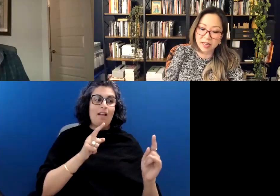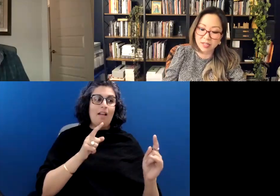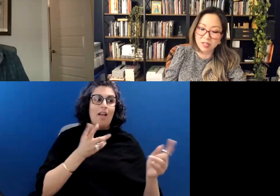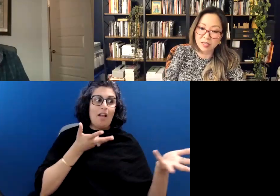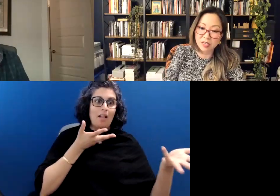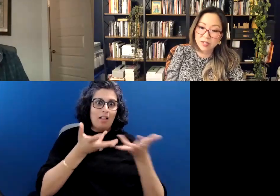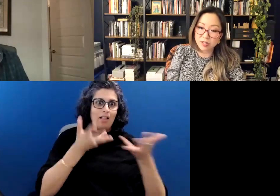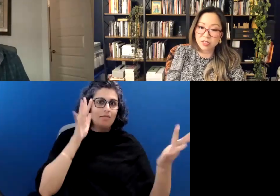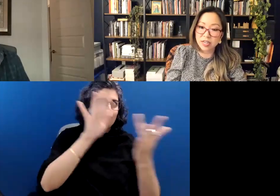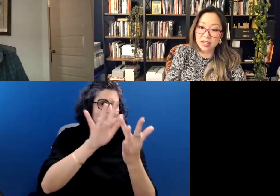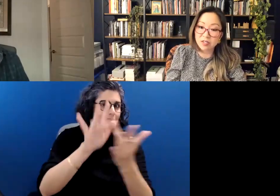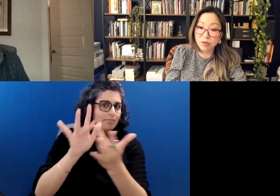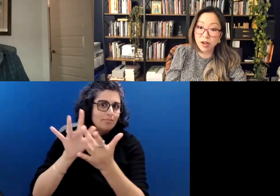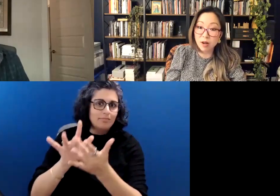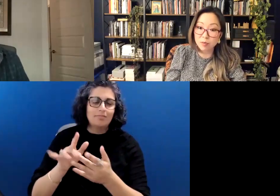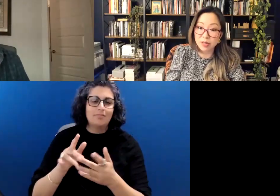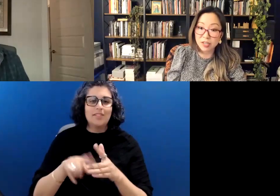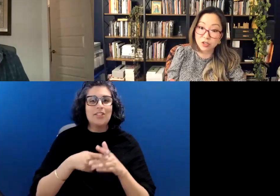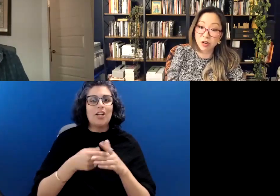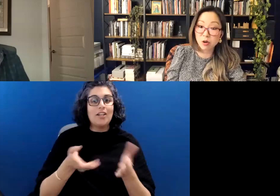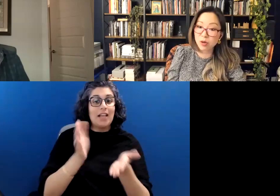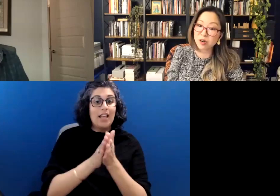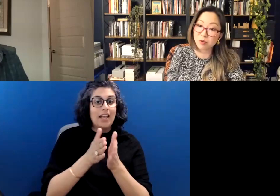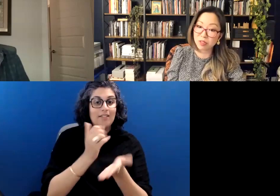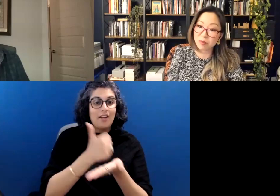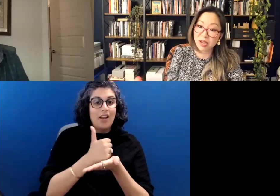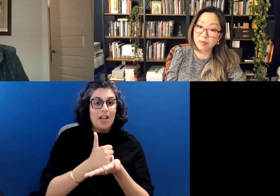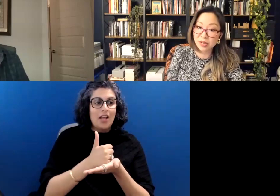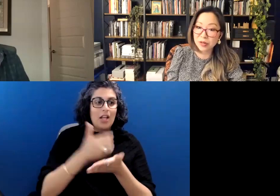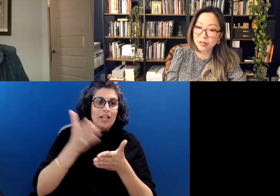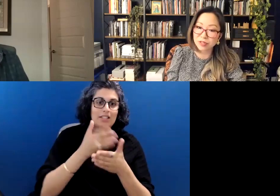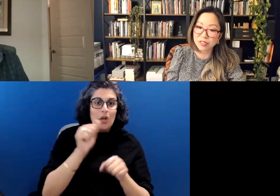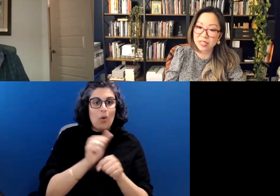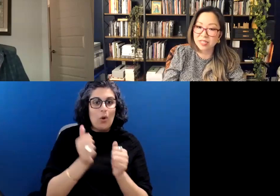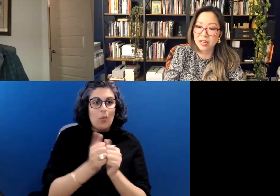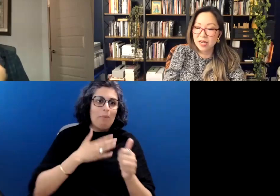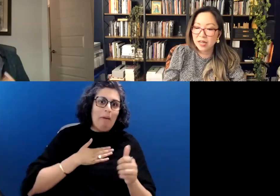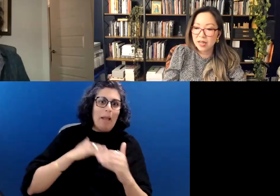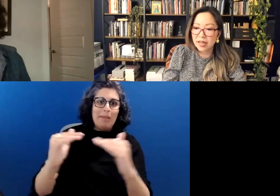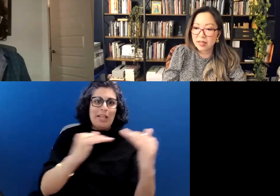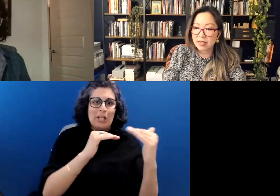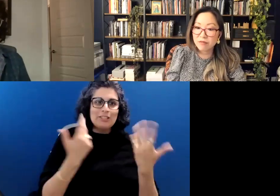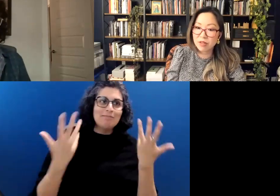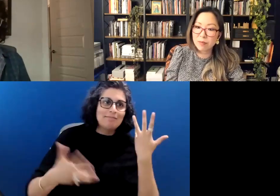I need to start to ask for help, like share work with my peers and and give feedback.